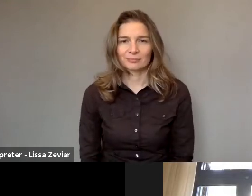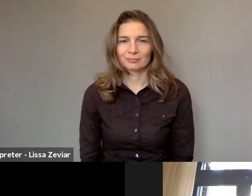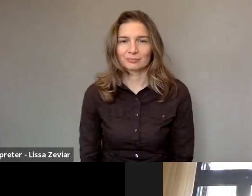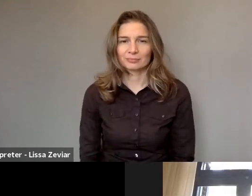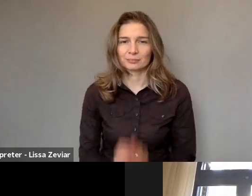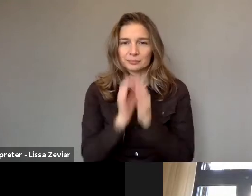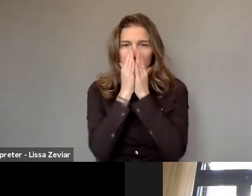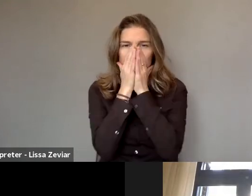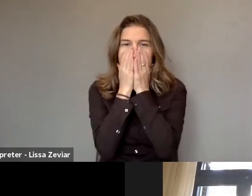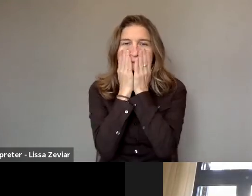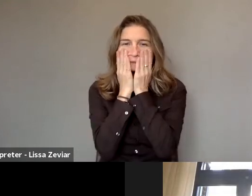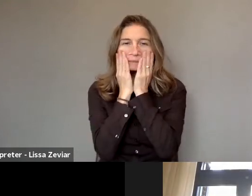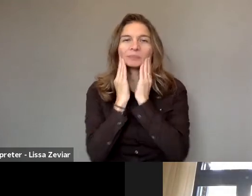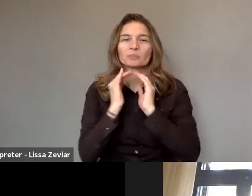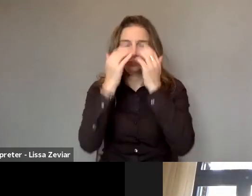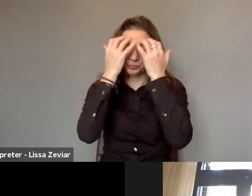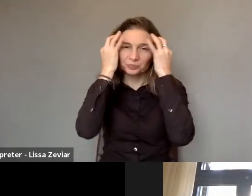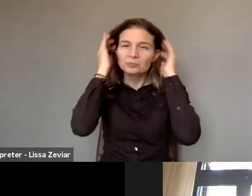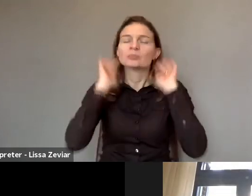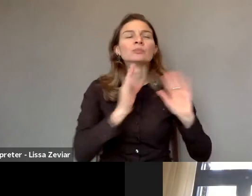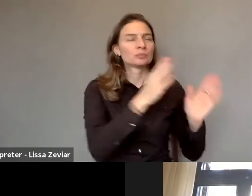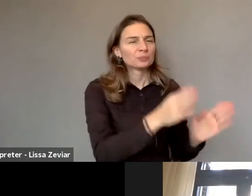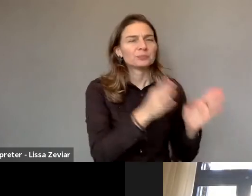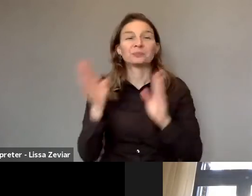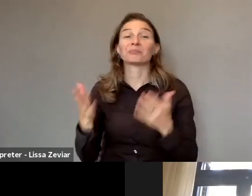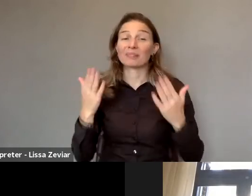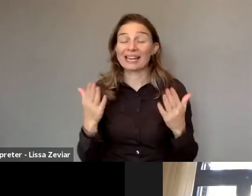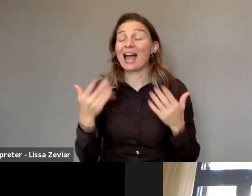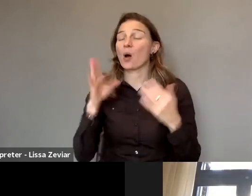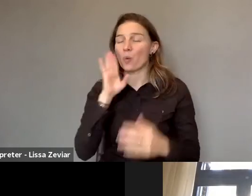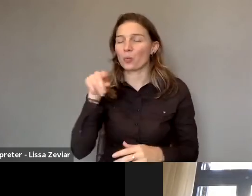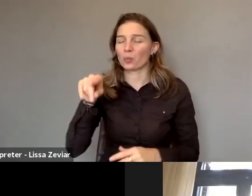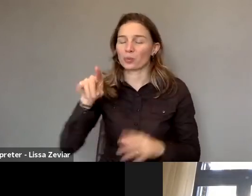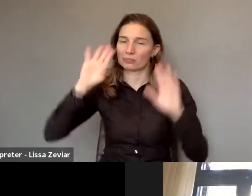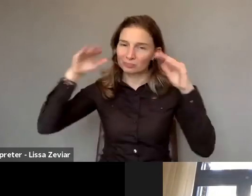Now let's go to The Istanbul Convention with this fundamental instrument